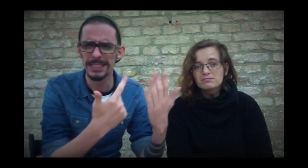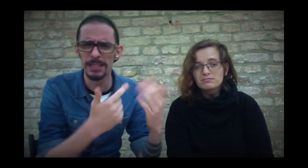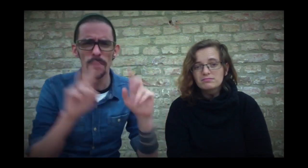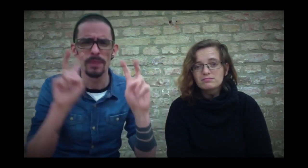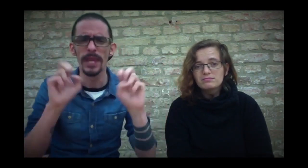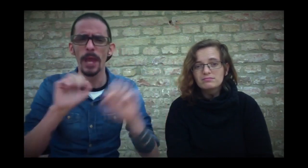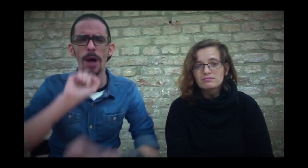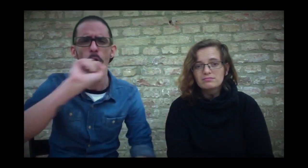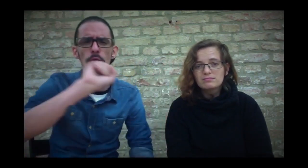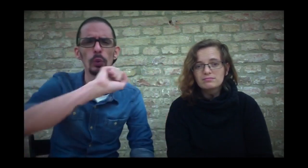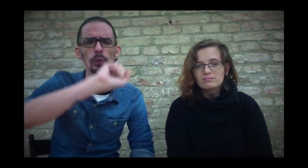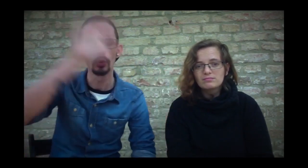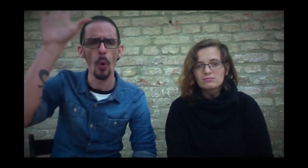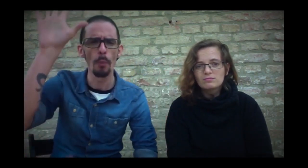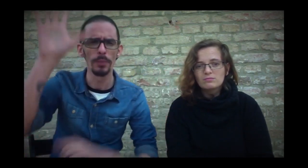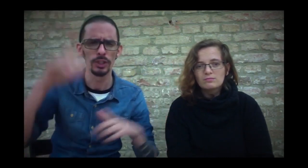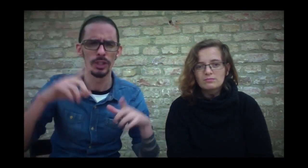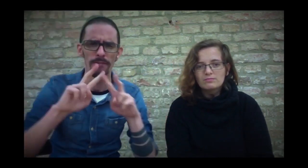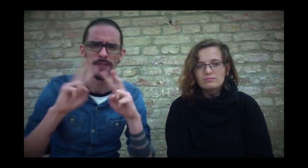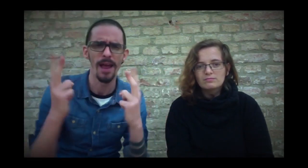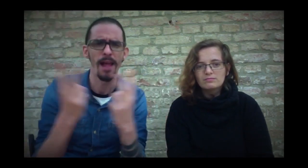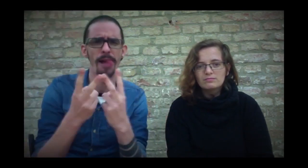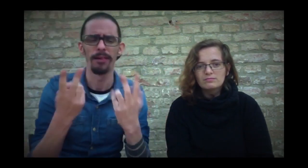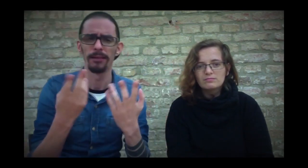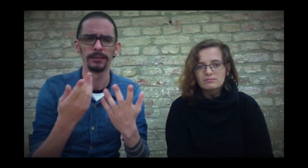The seventh season focuses on an utopian world.